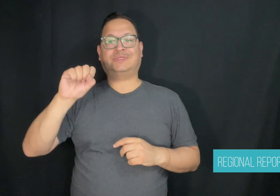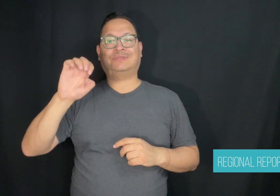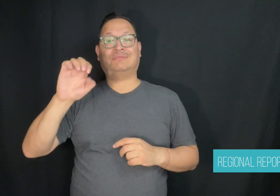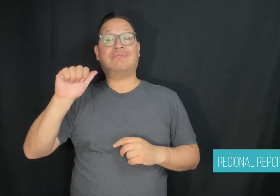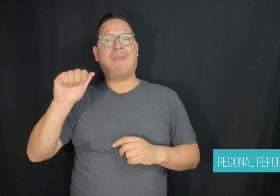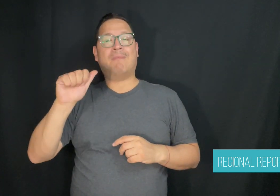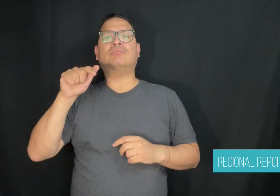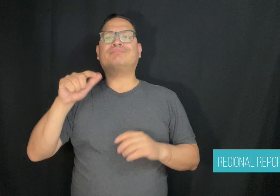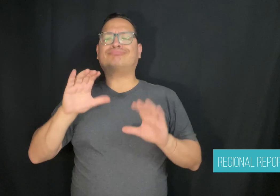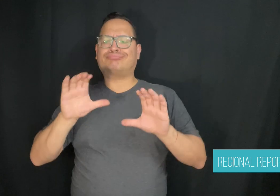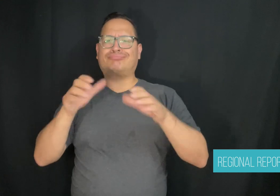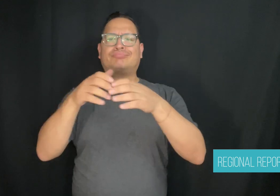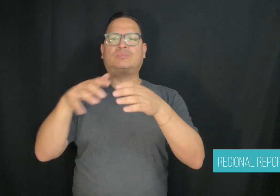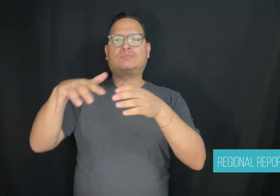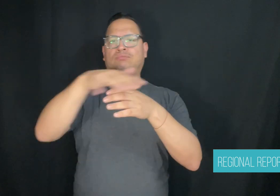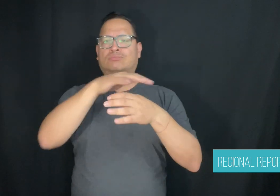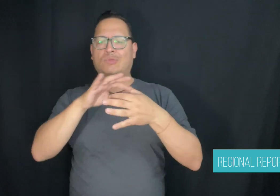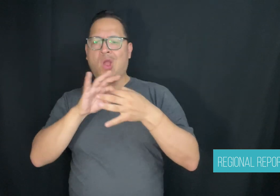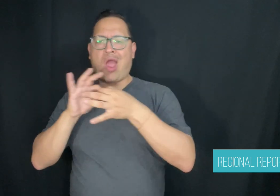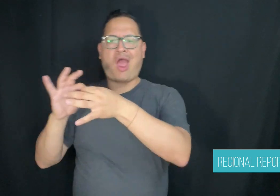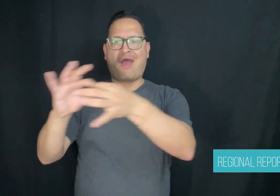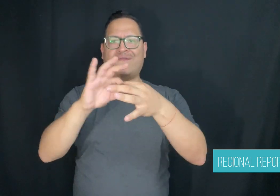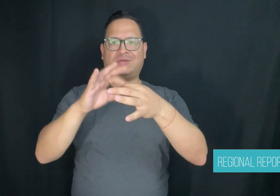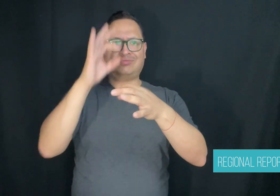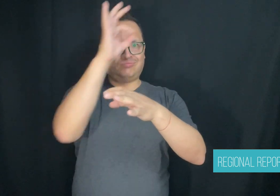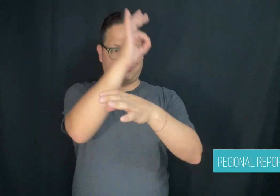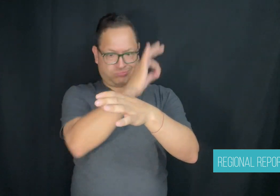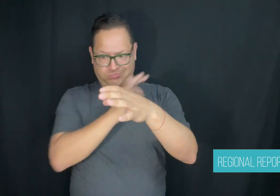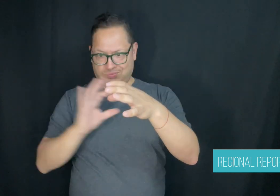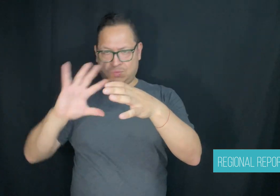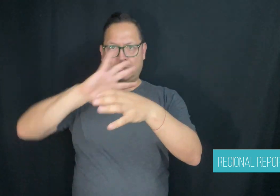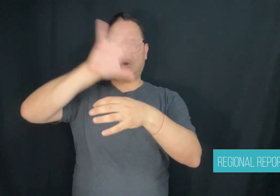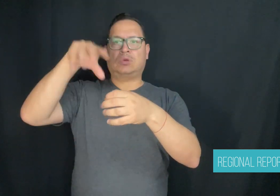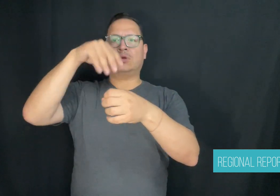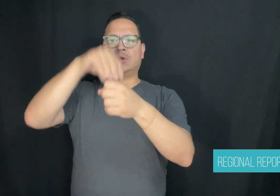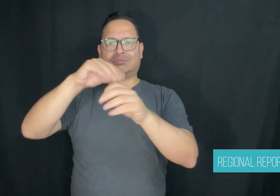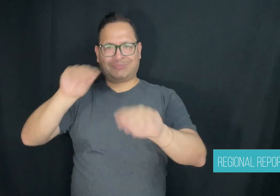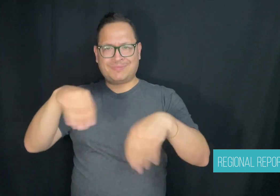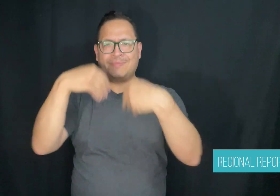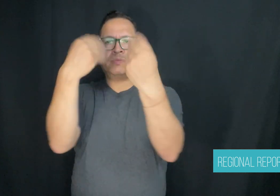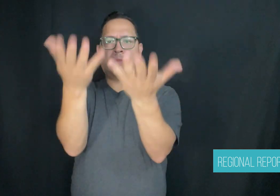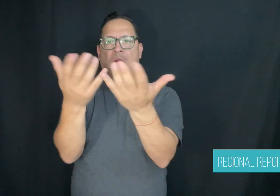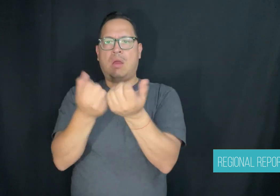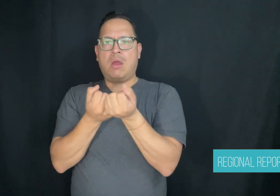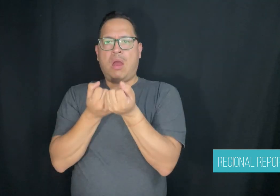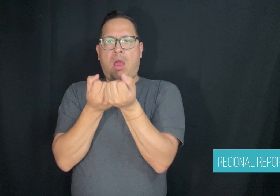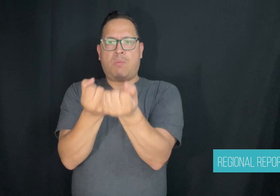who are Deaf, hard of hearing, blind or visually impaired